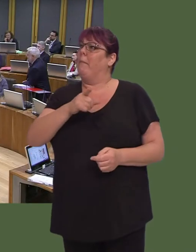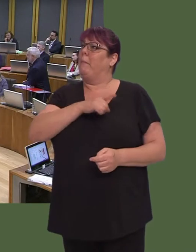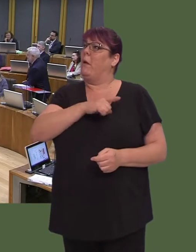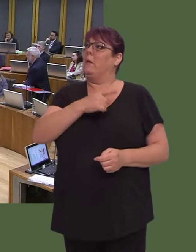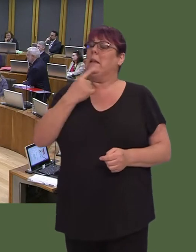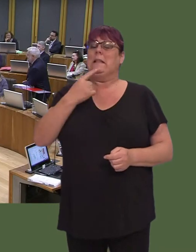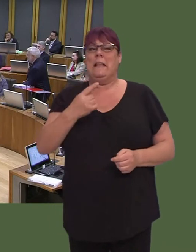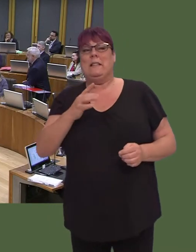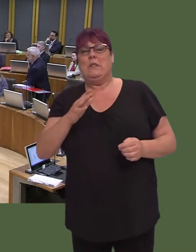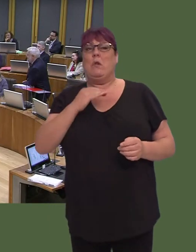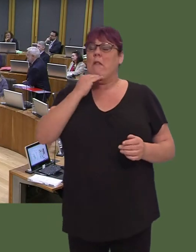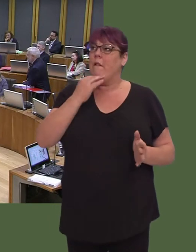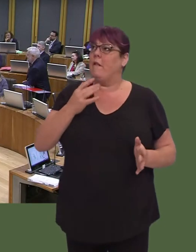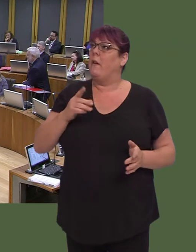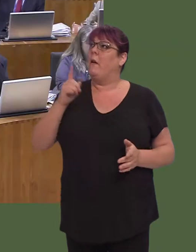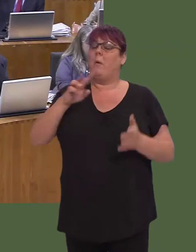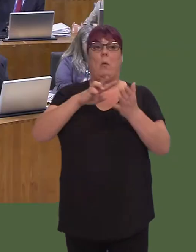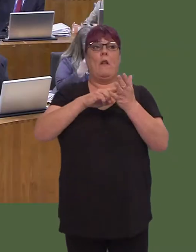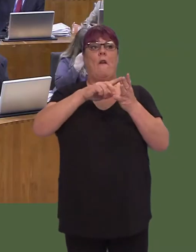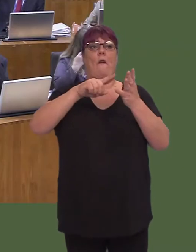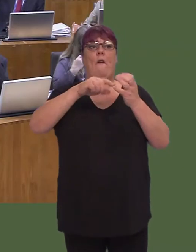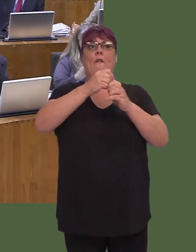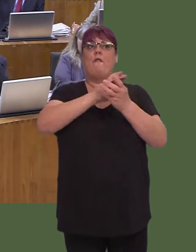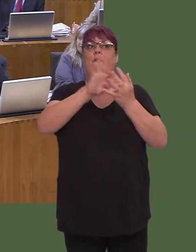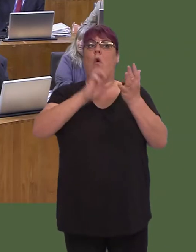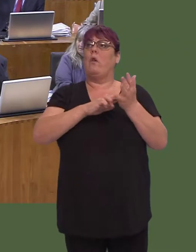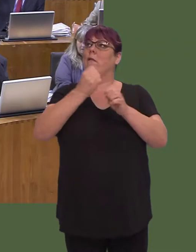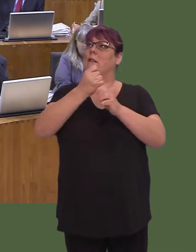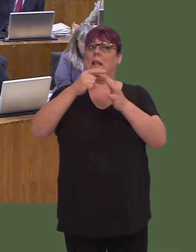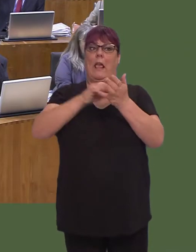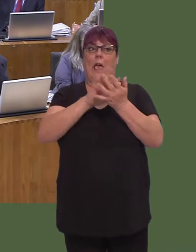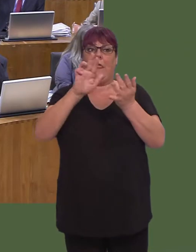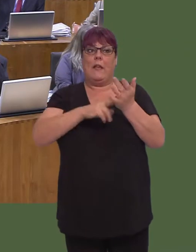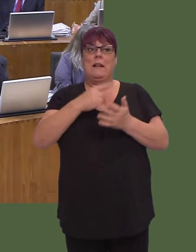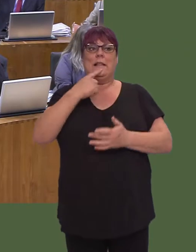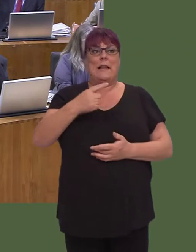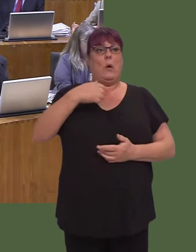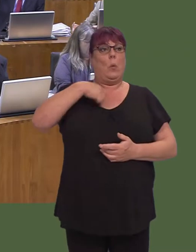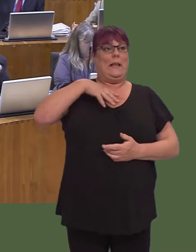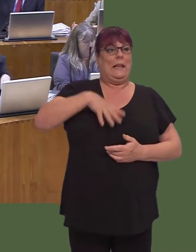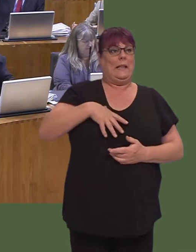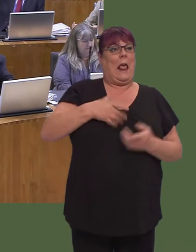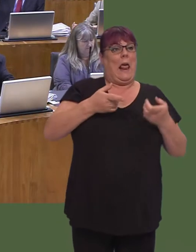when Vaughan Gething says that what Wales needs is a leader not a manager, is it the